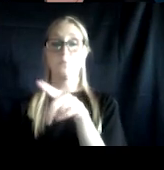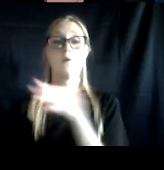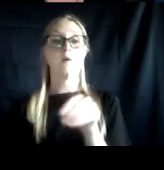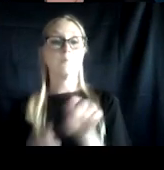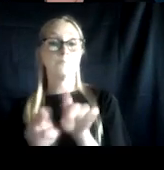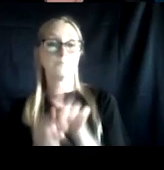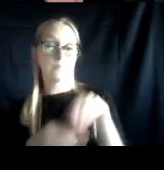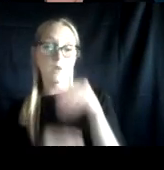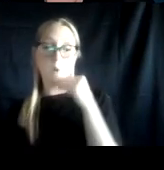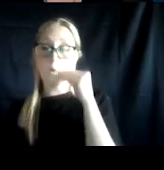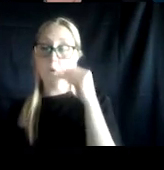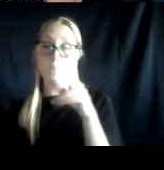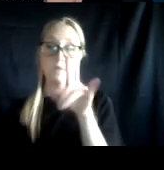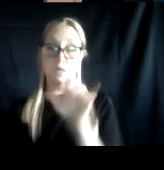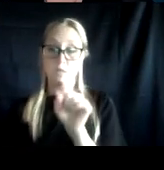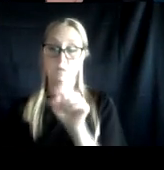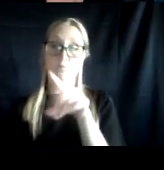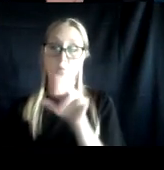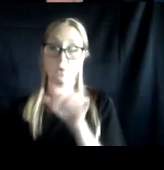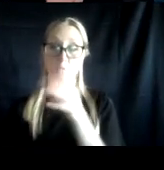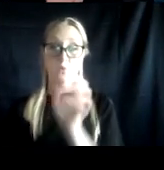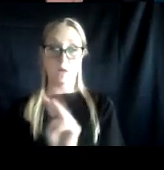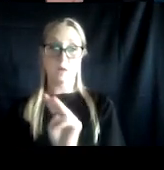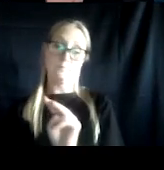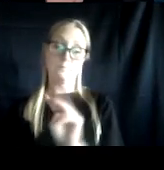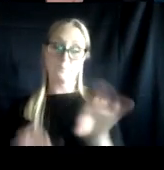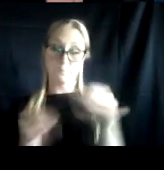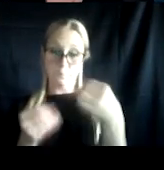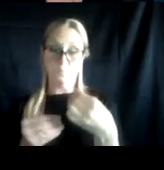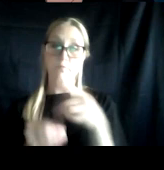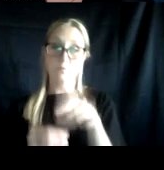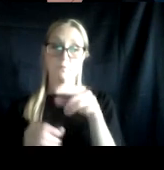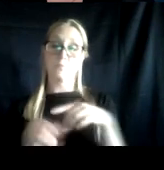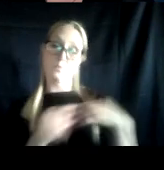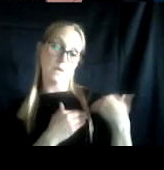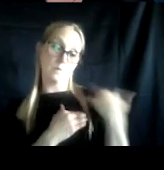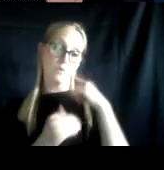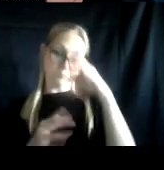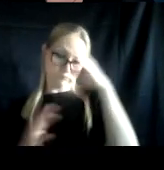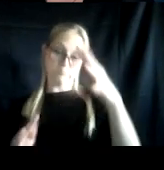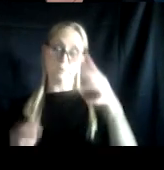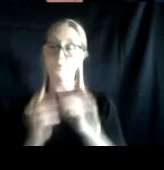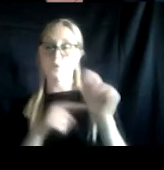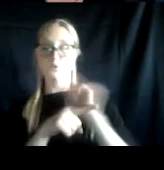Dr. Stimmel is responsible for developing and sustaining the education and training of over 400 VJP staff,